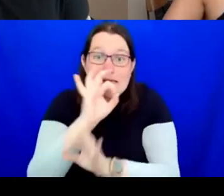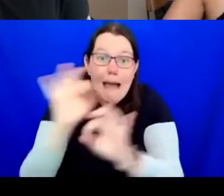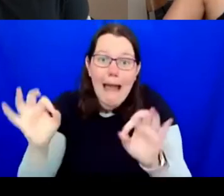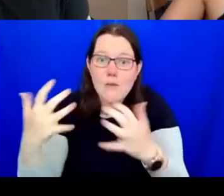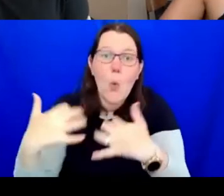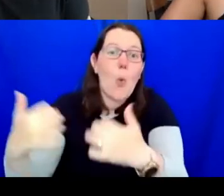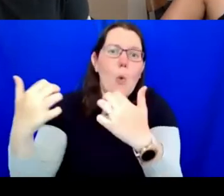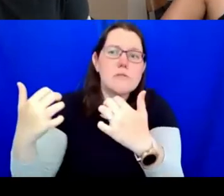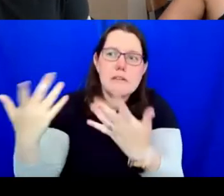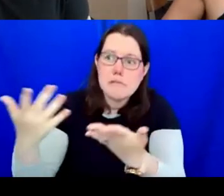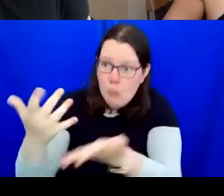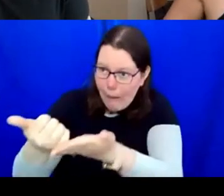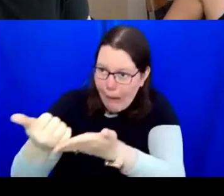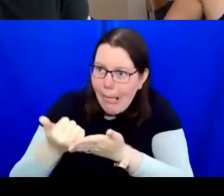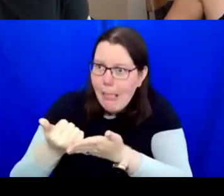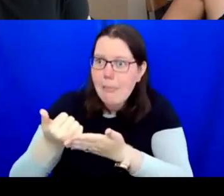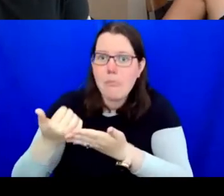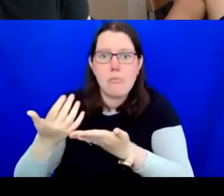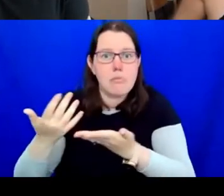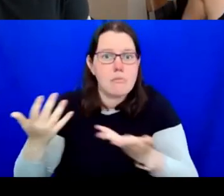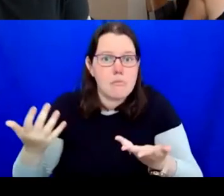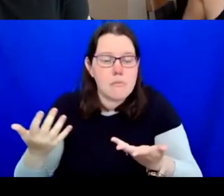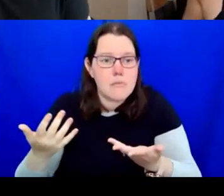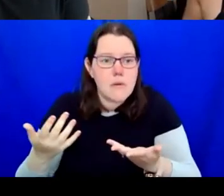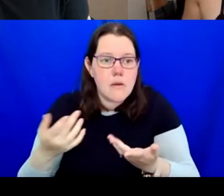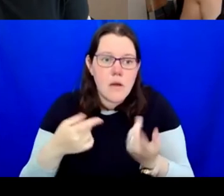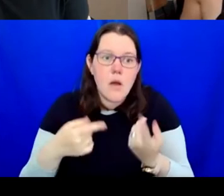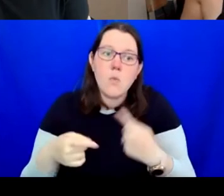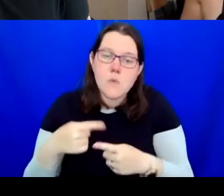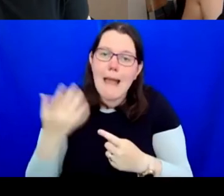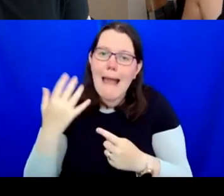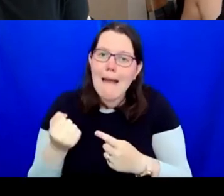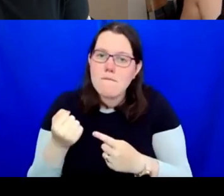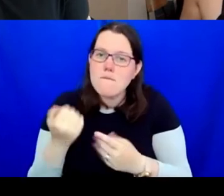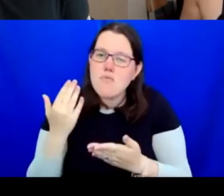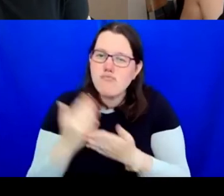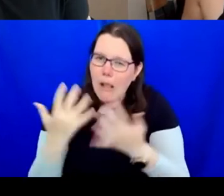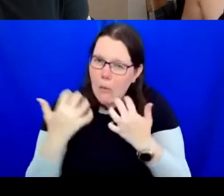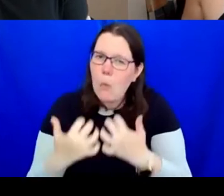how can you help us? We have a passionate and loyal following at MAC and they will extend